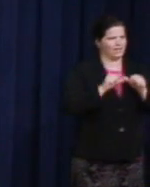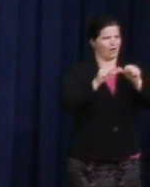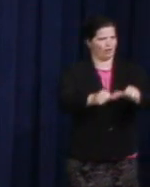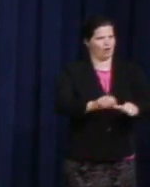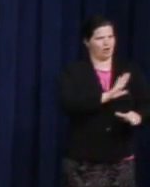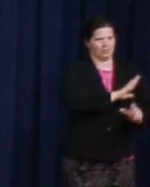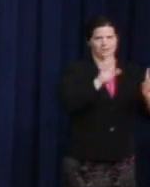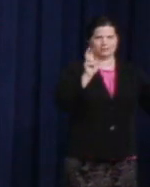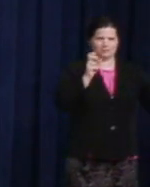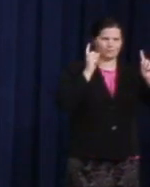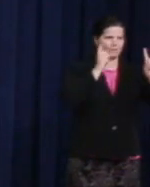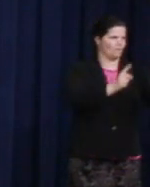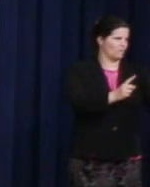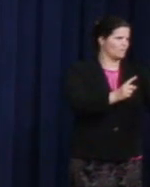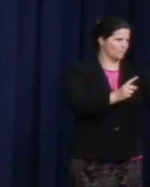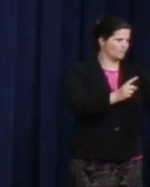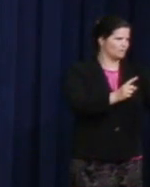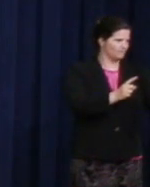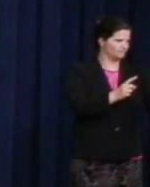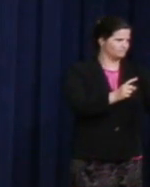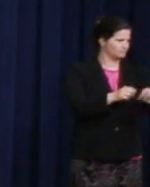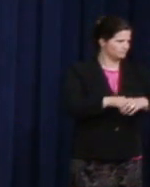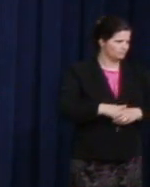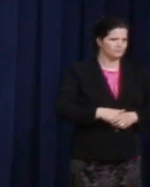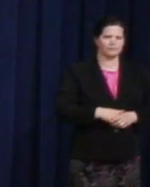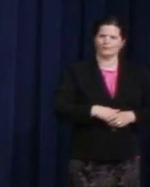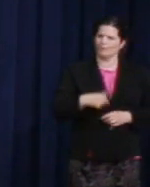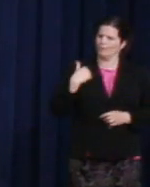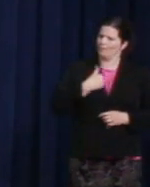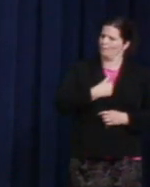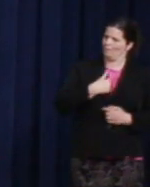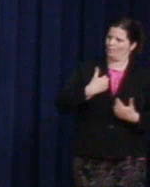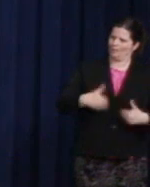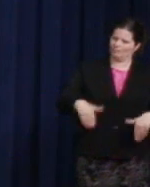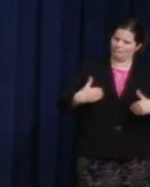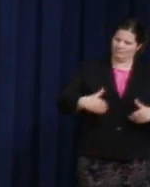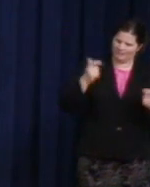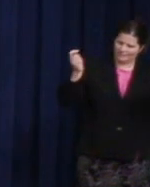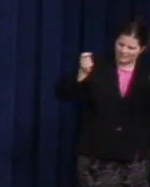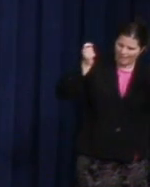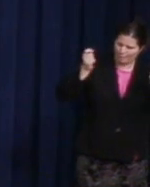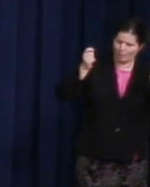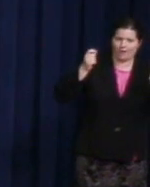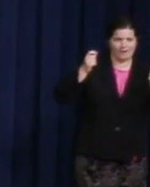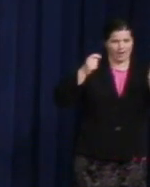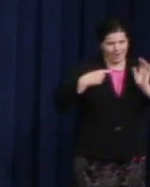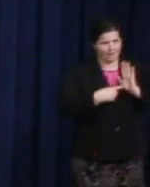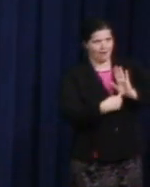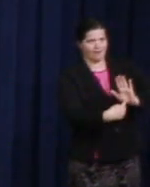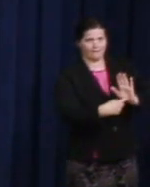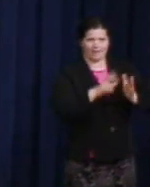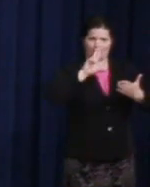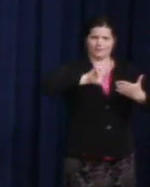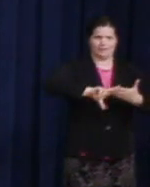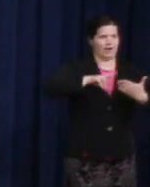we have come as we unveil stamps commemorating those who made this possible, we cannot lose sight